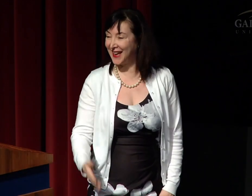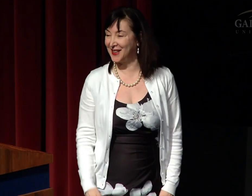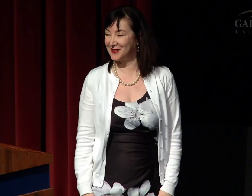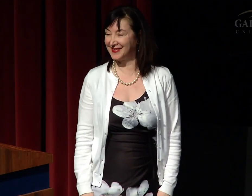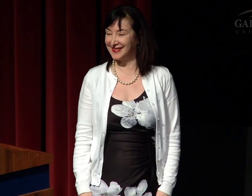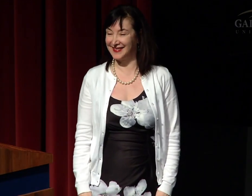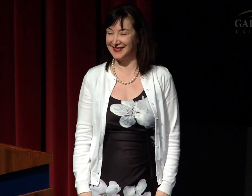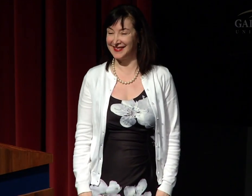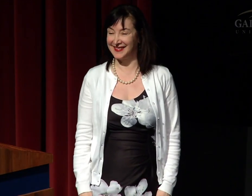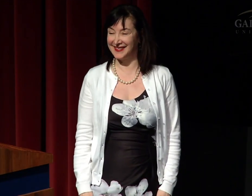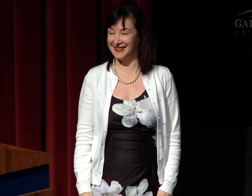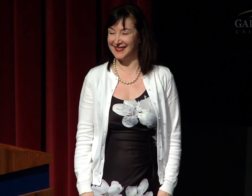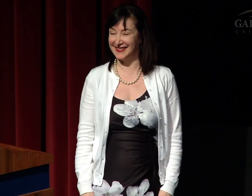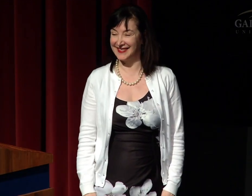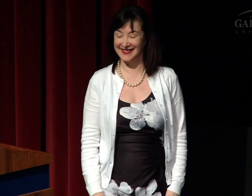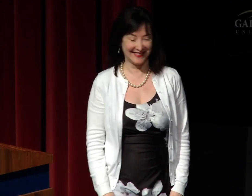Thank you.